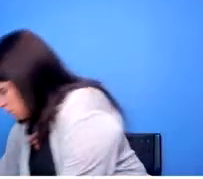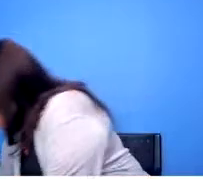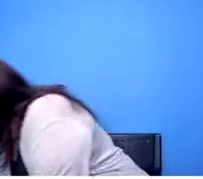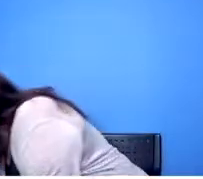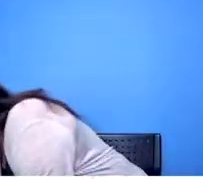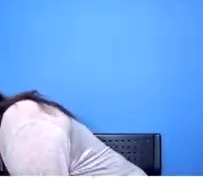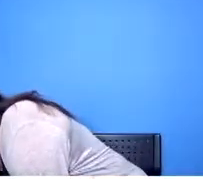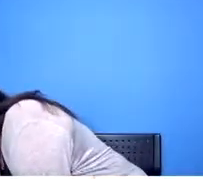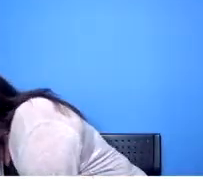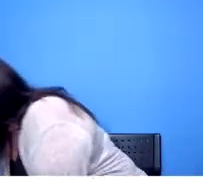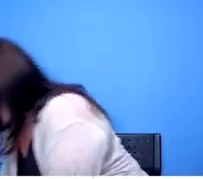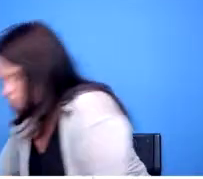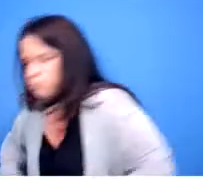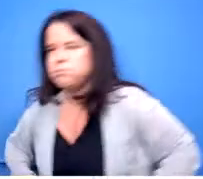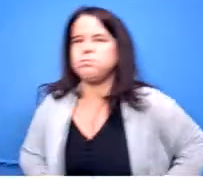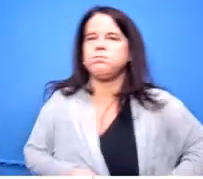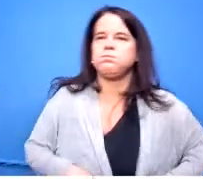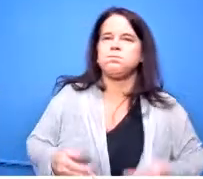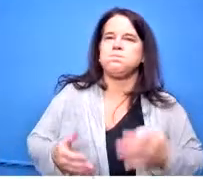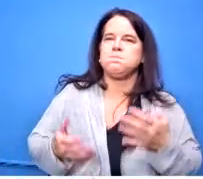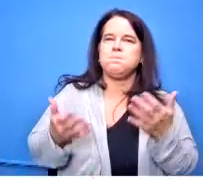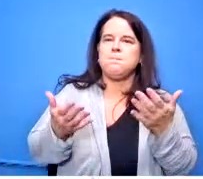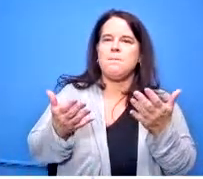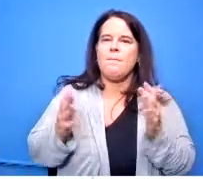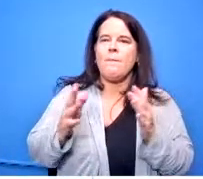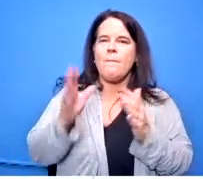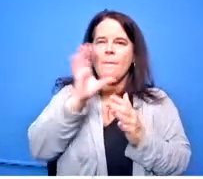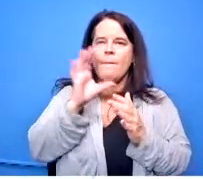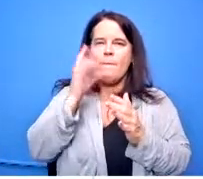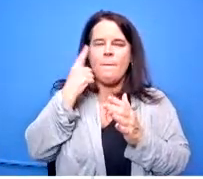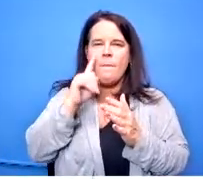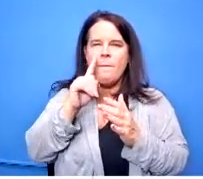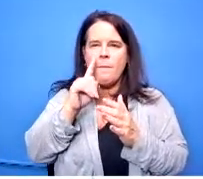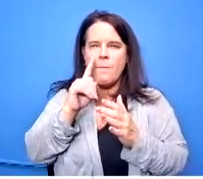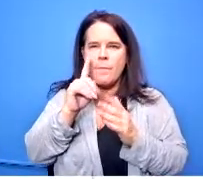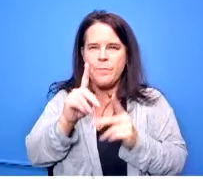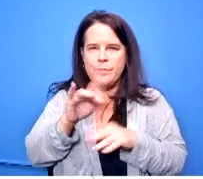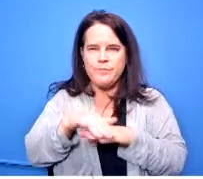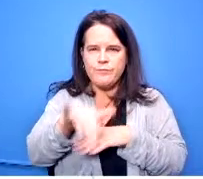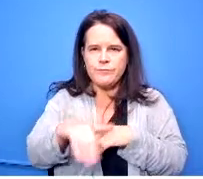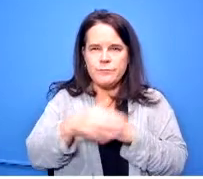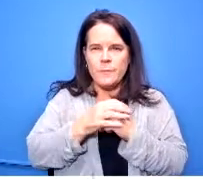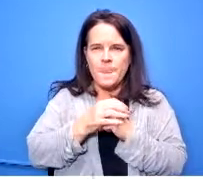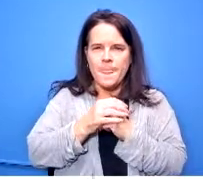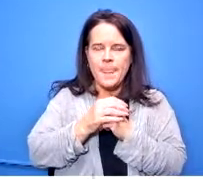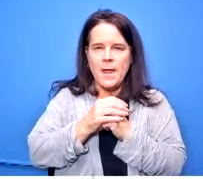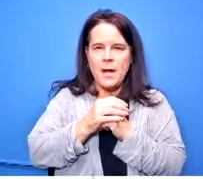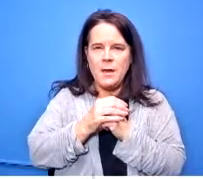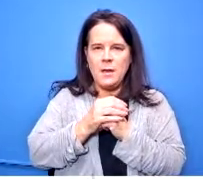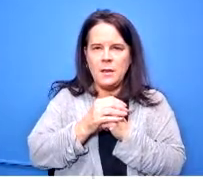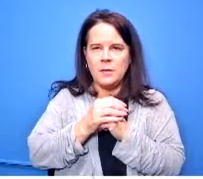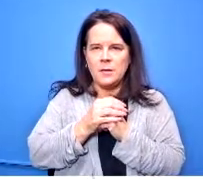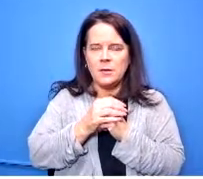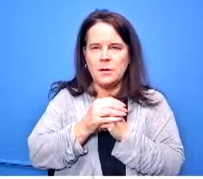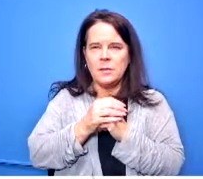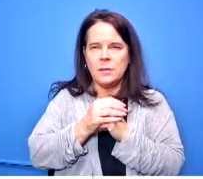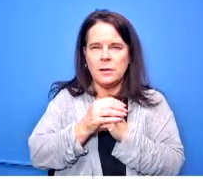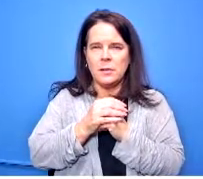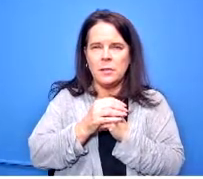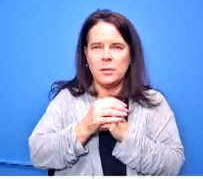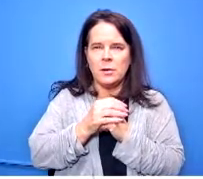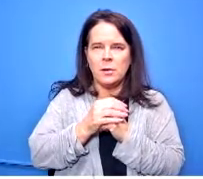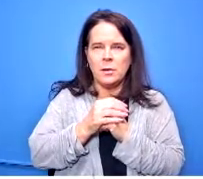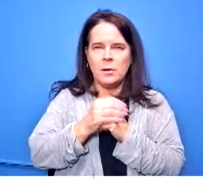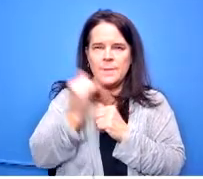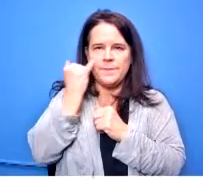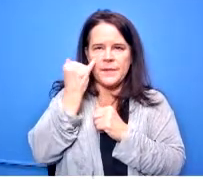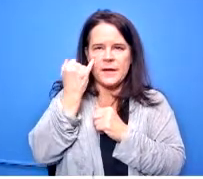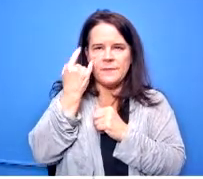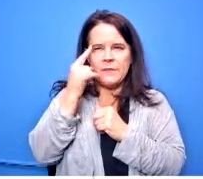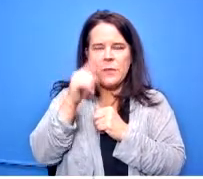i let's look for the purpose on this and if it is for public purpose the audit will be